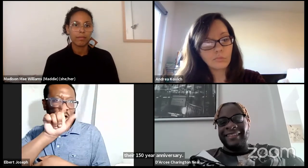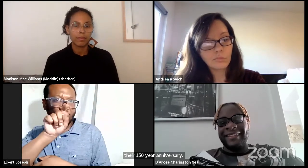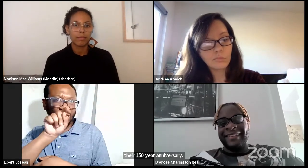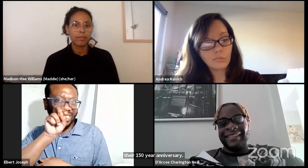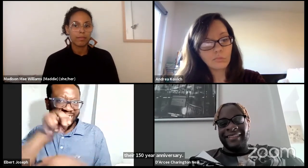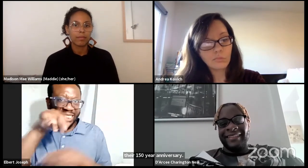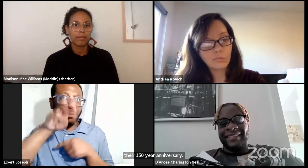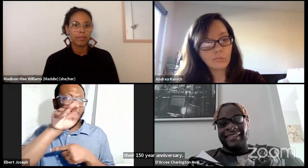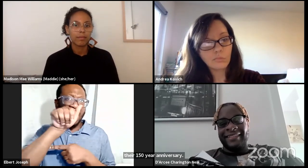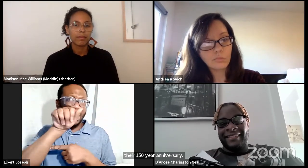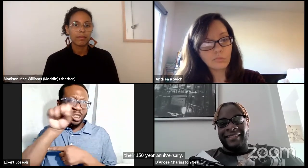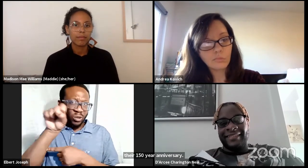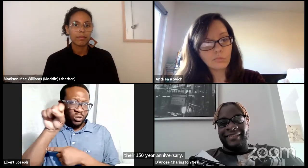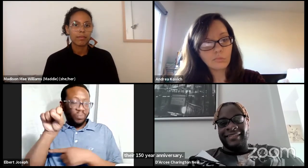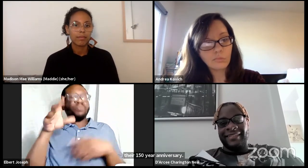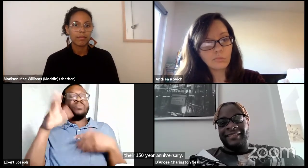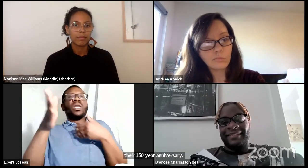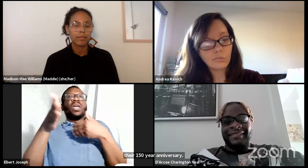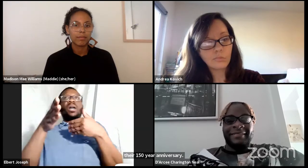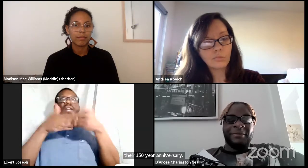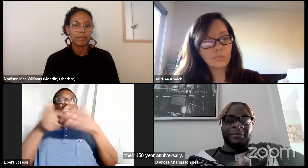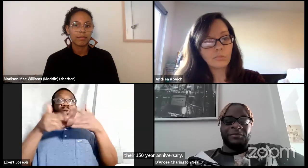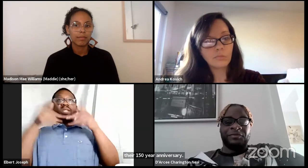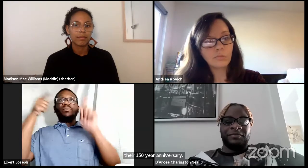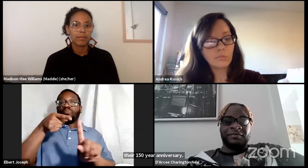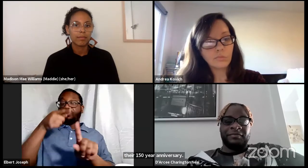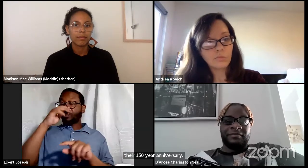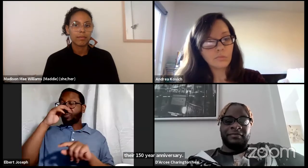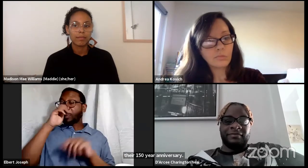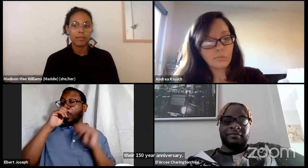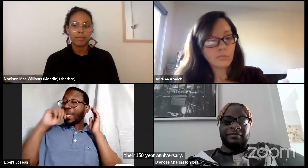So, you know, I did a little research on the school. I did a little research on Austin